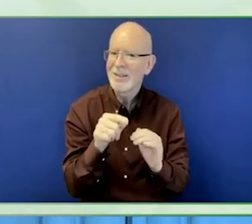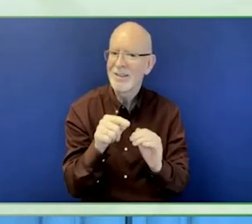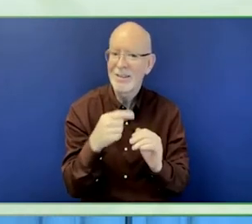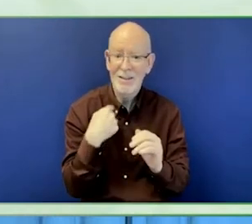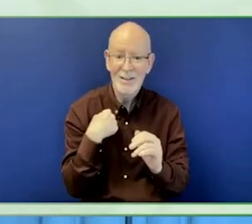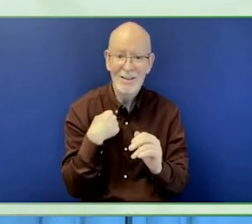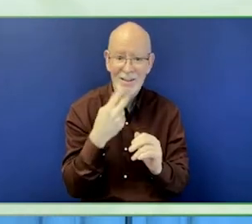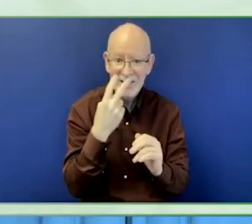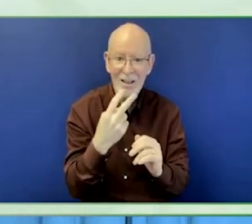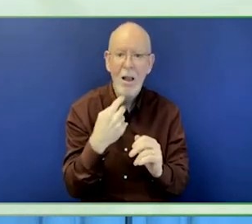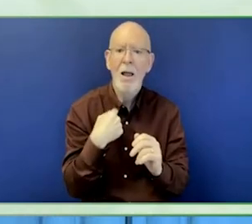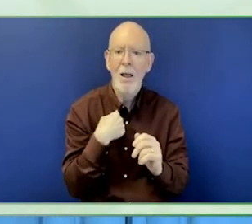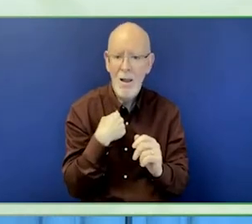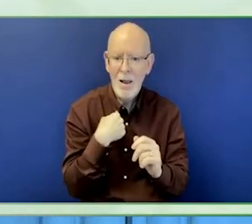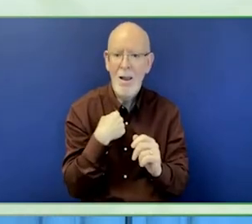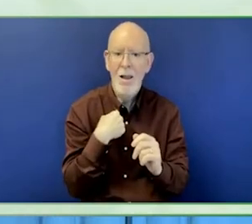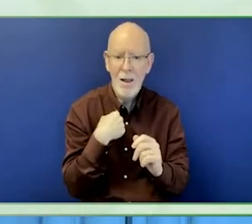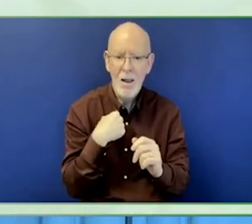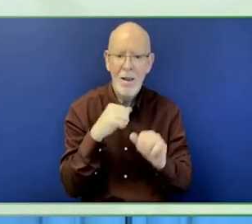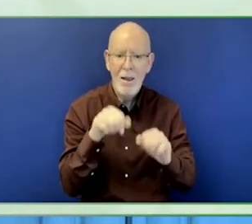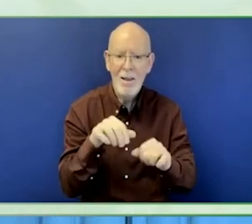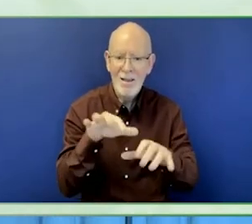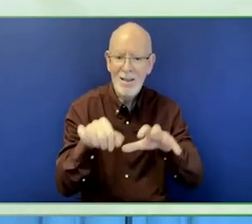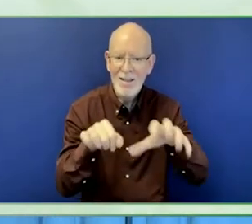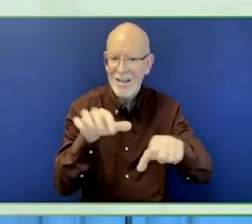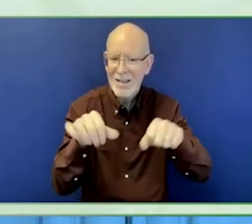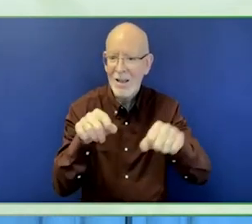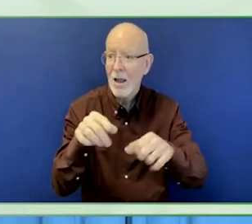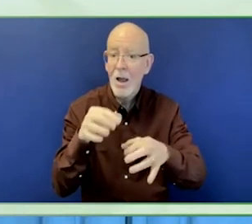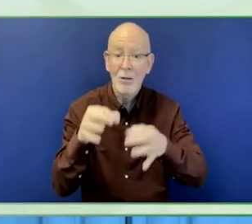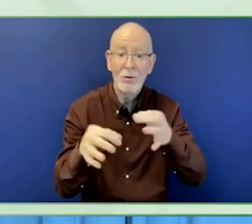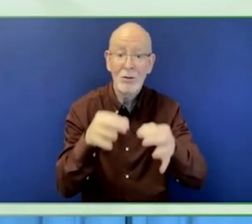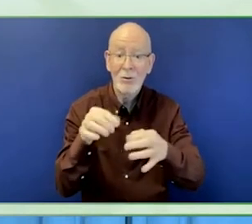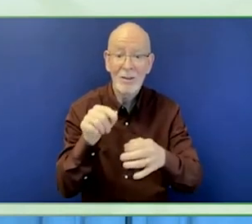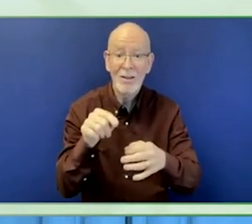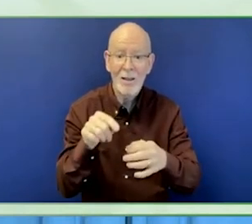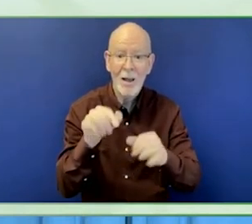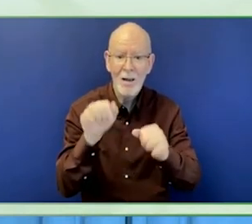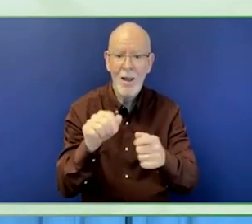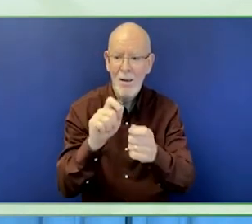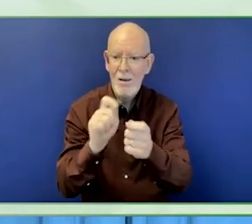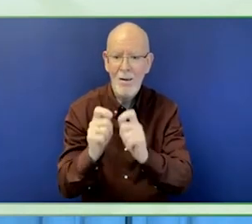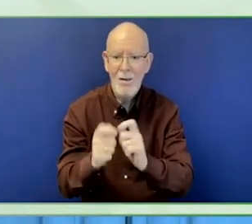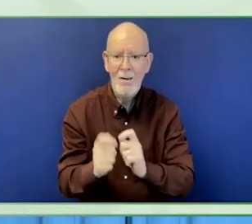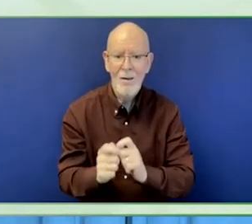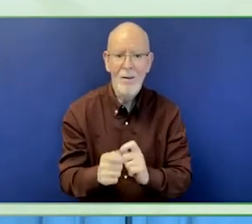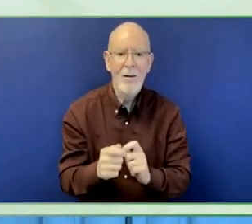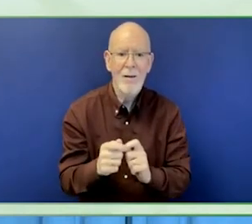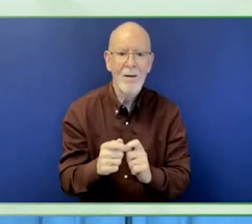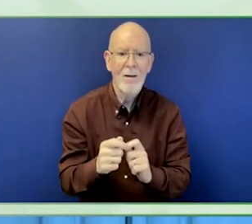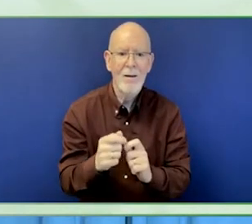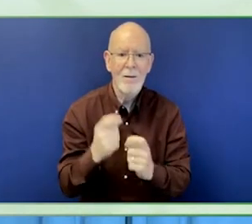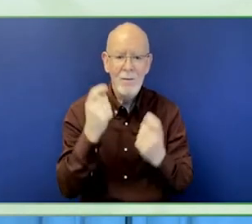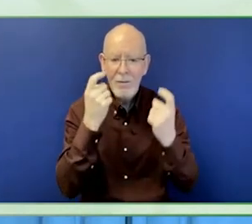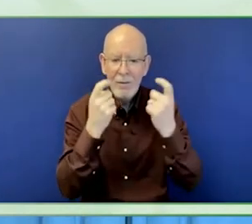Like any due diligence, not every project will do all of these things well. We look at five elements.